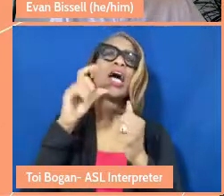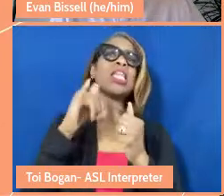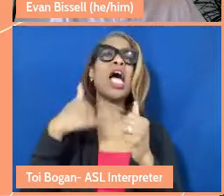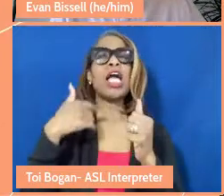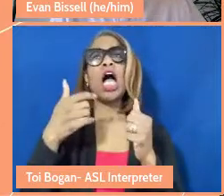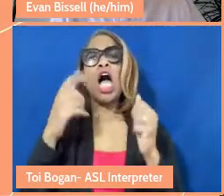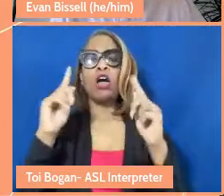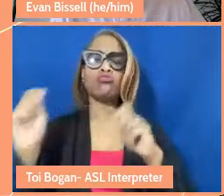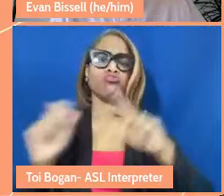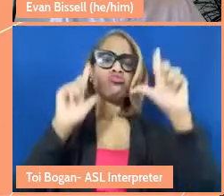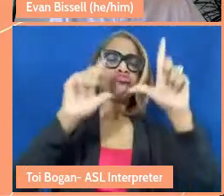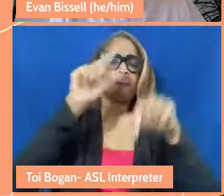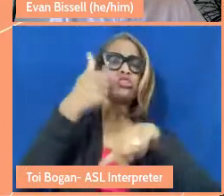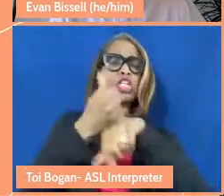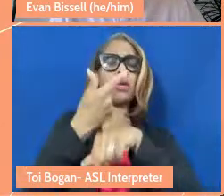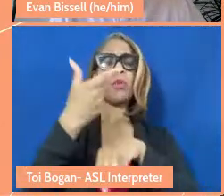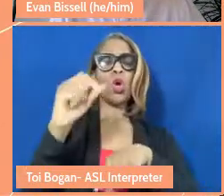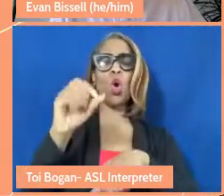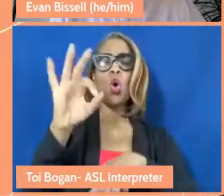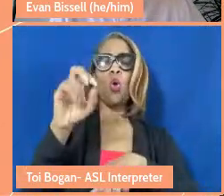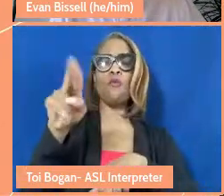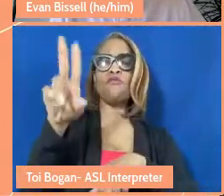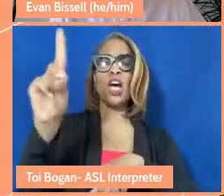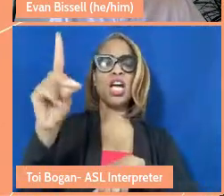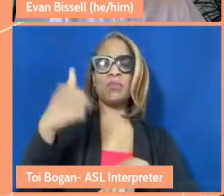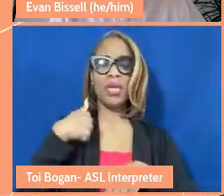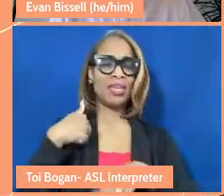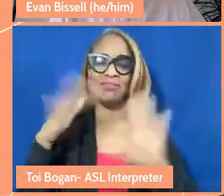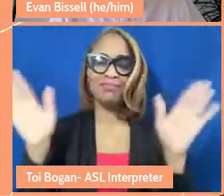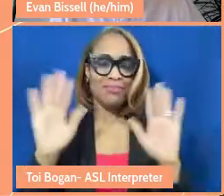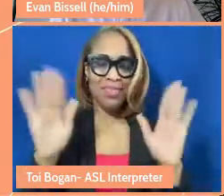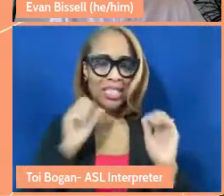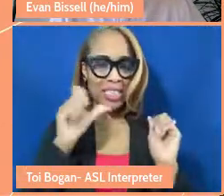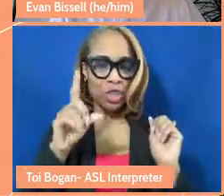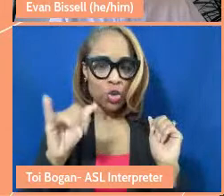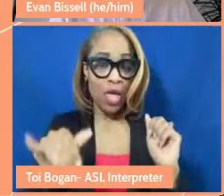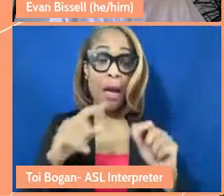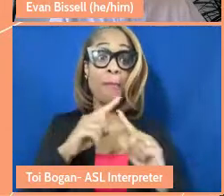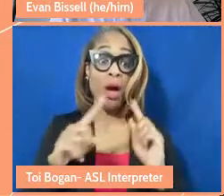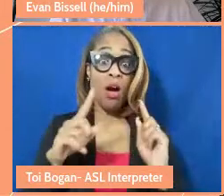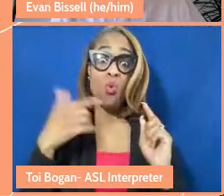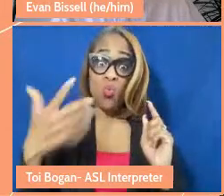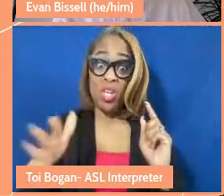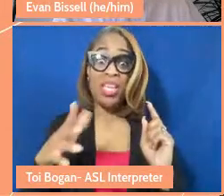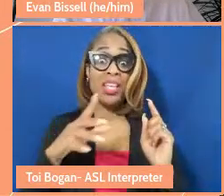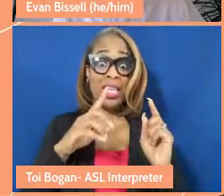we didn't do it in public. But I mean, there was a lot of fundraising, there was a lot of